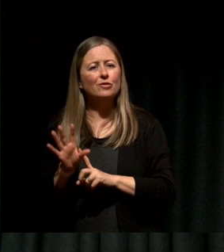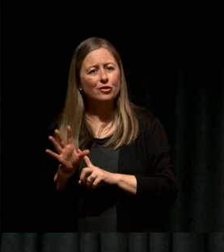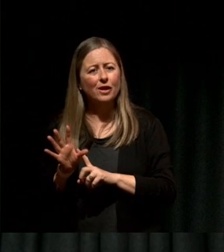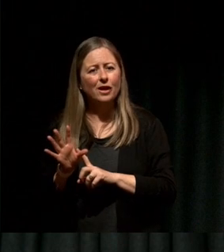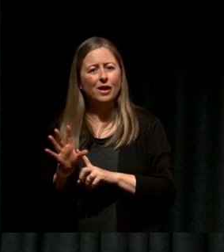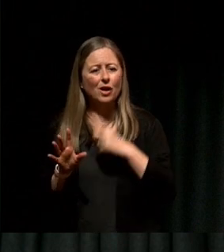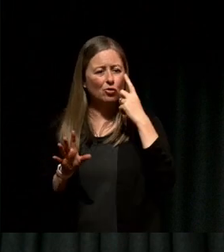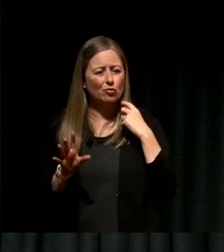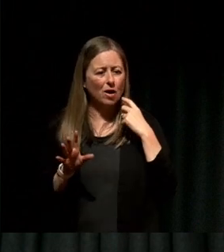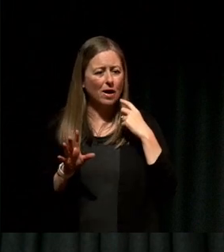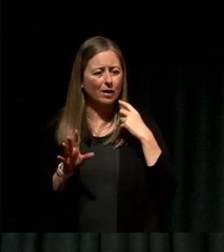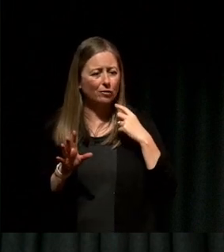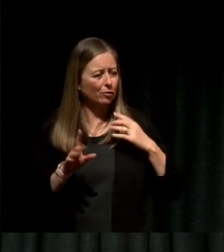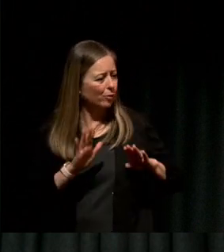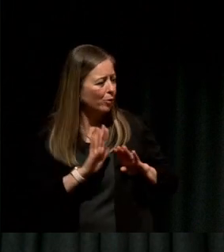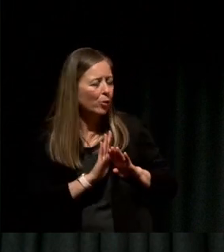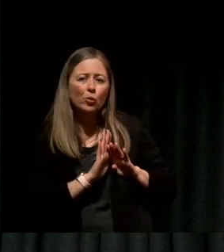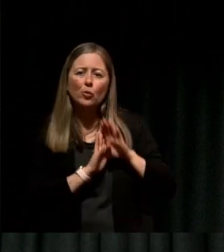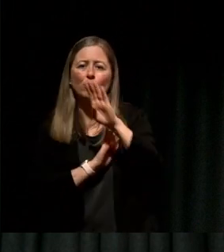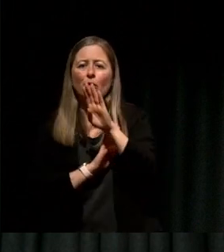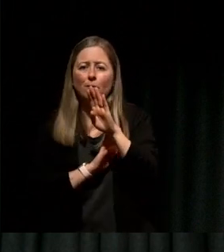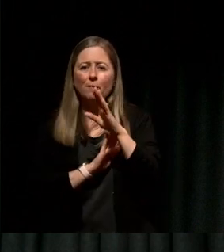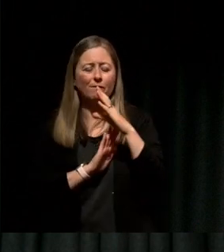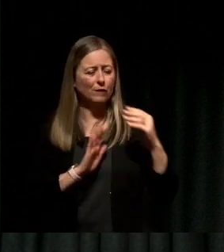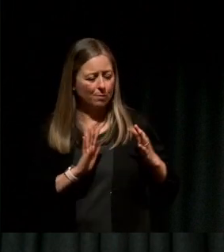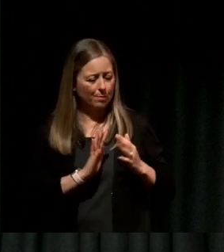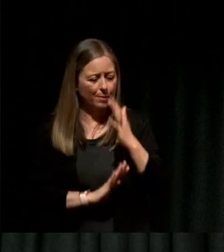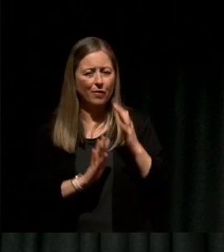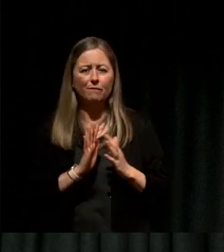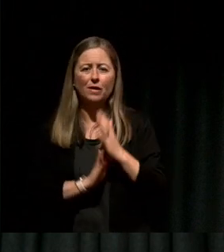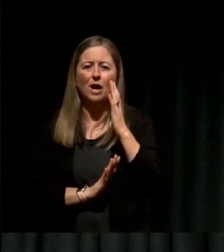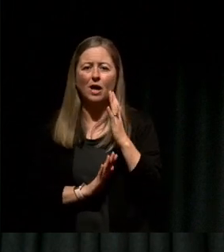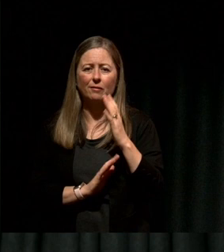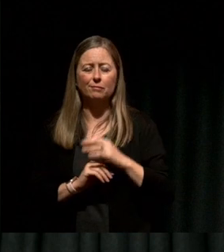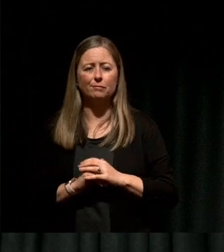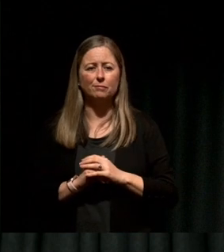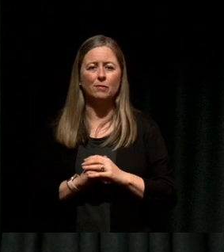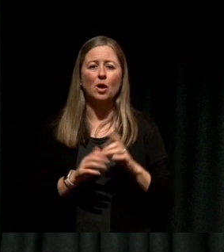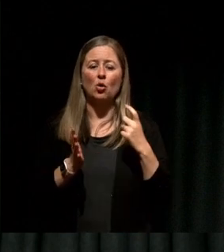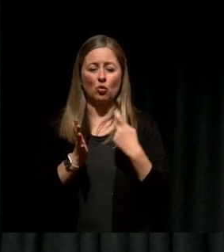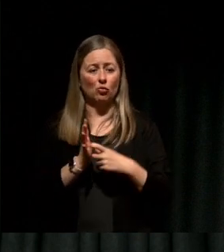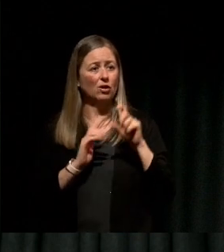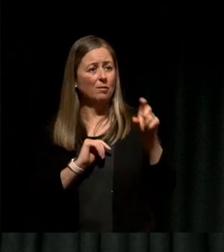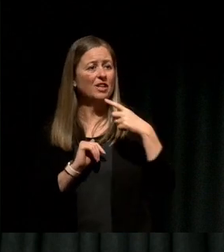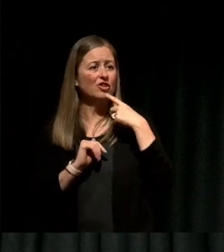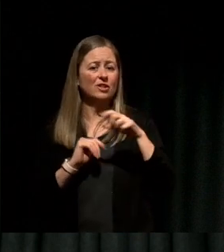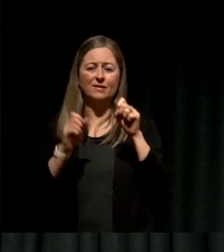The Royal Commission told us that much of what we did and the way that the systems set up were a failure.